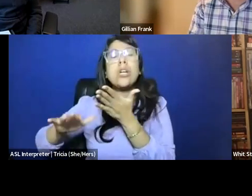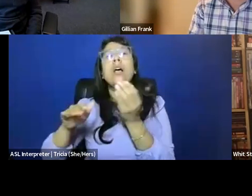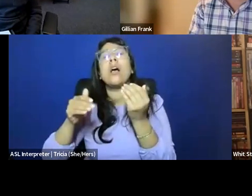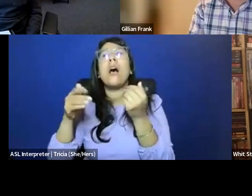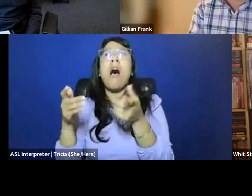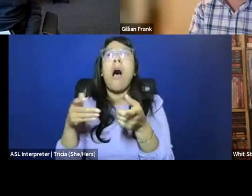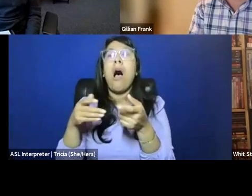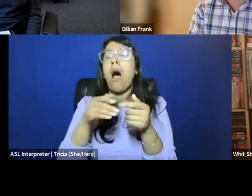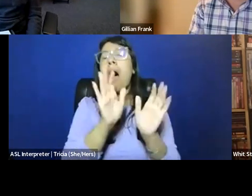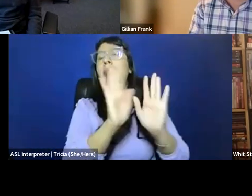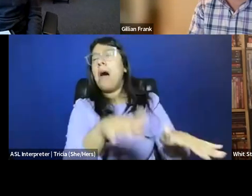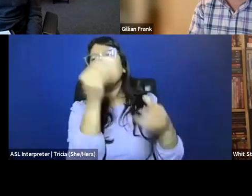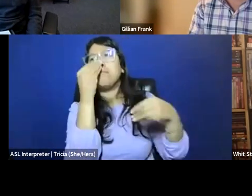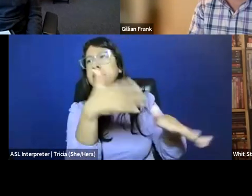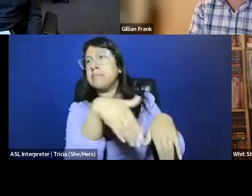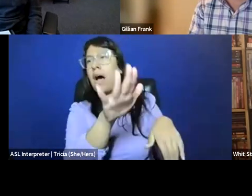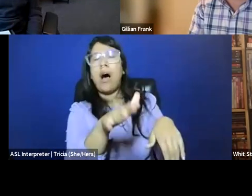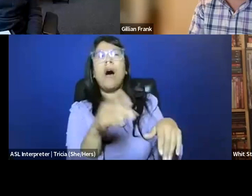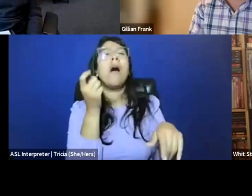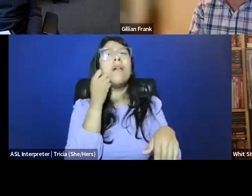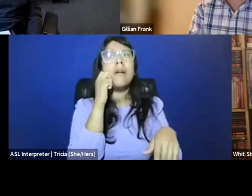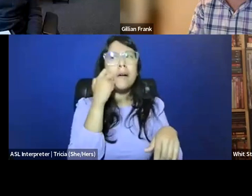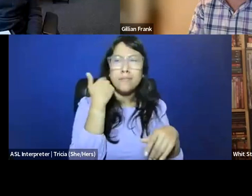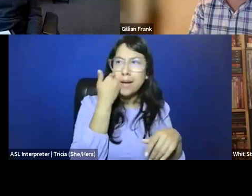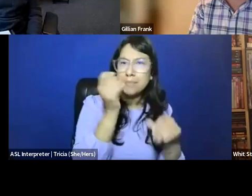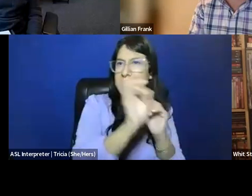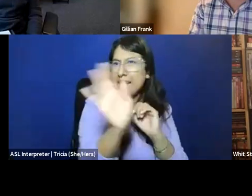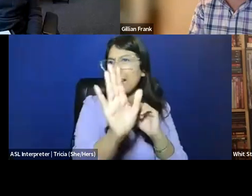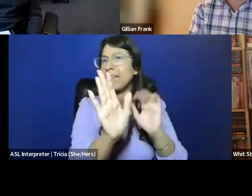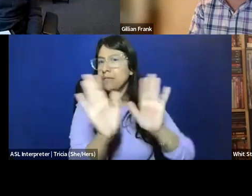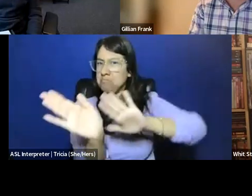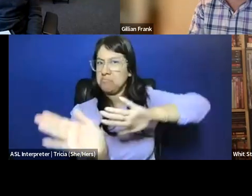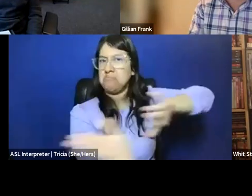or sacrificing the obscenity side of the equation, I think that might be one of the places,